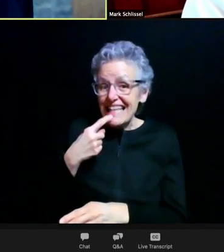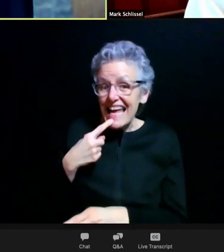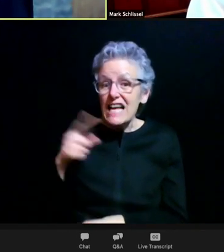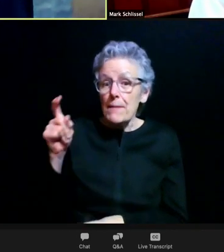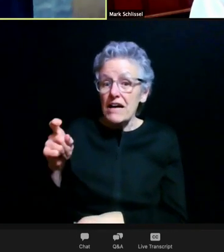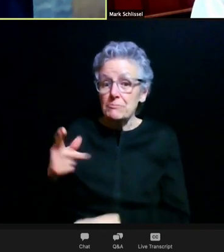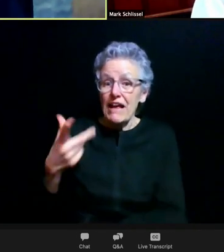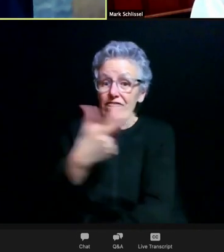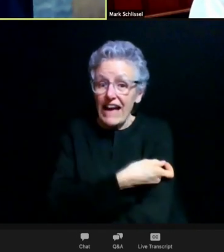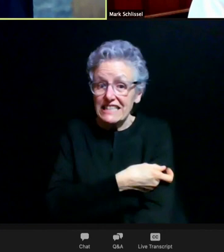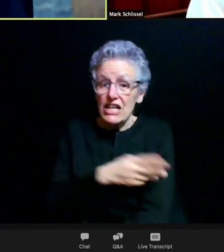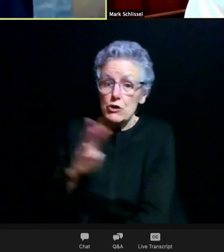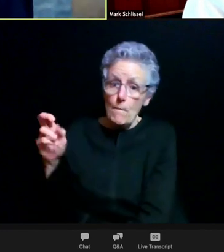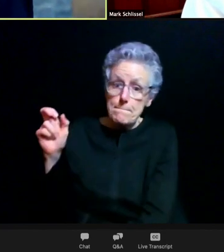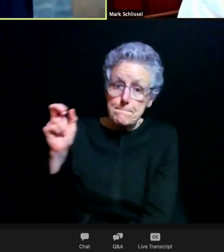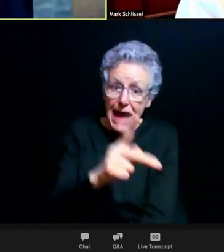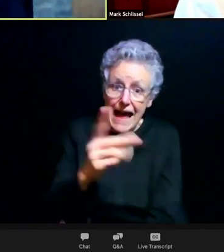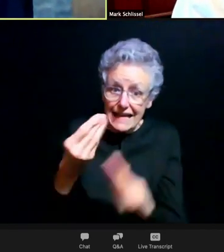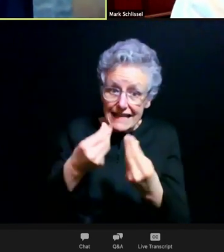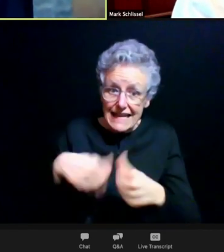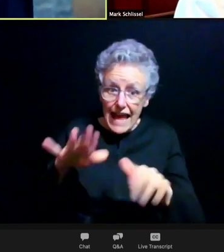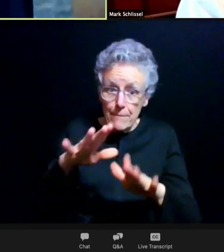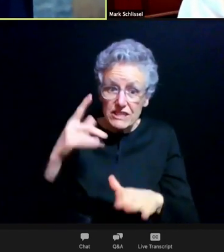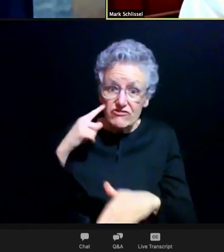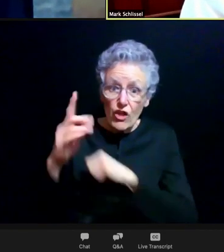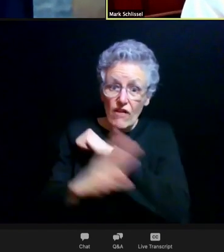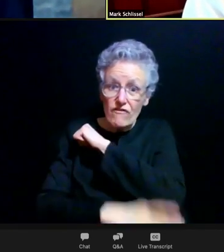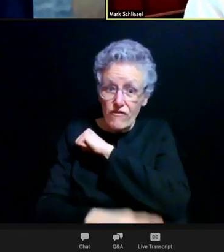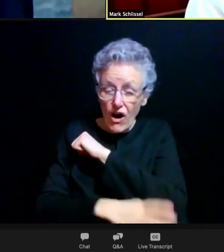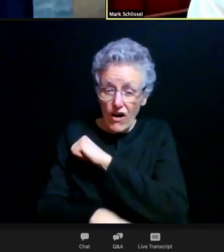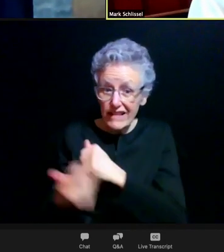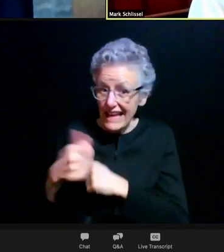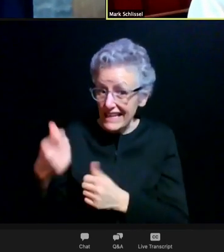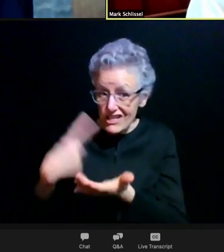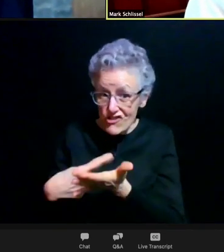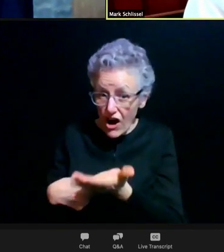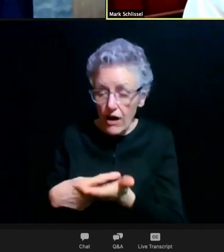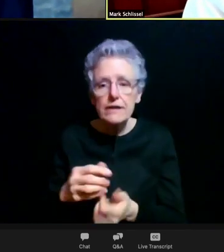has there been any talk about this here?" Yeah, so far of the major universities, Rutgers